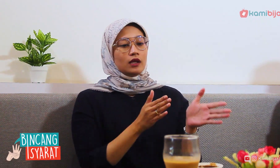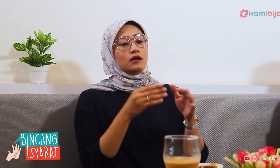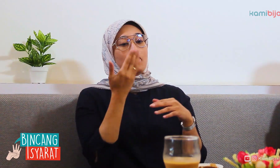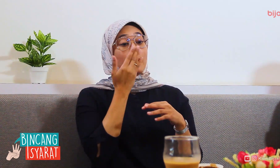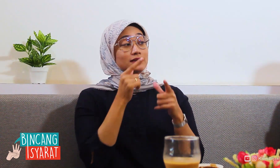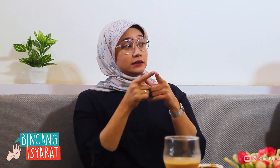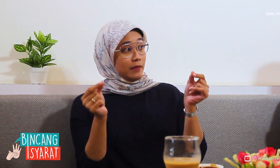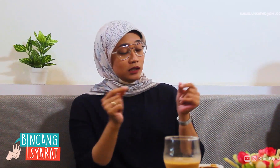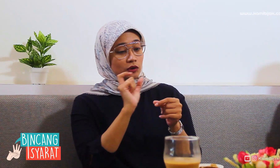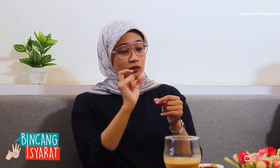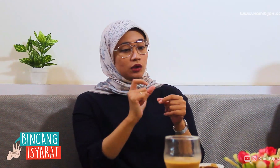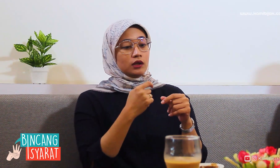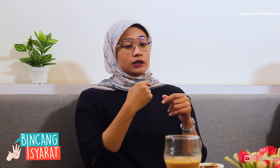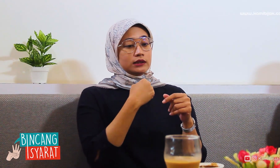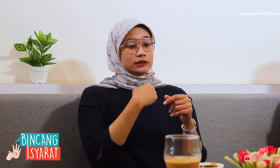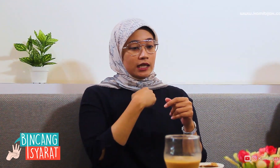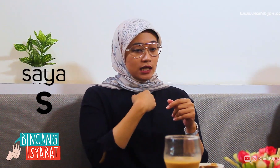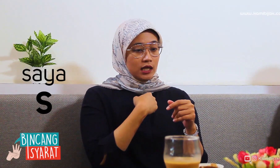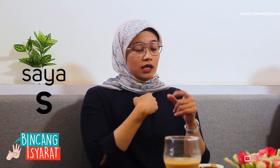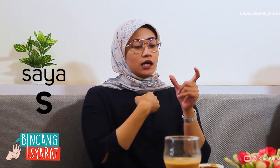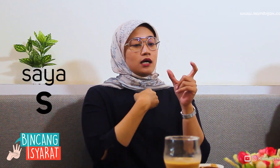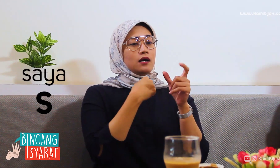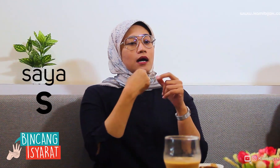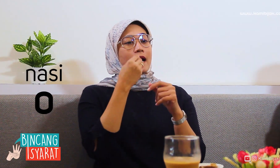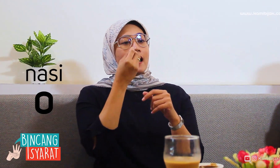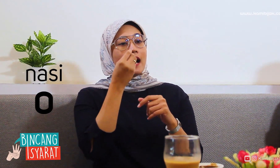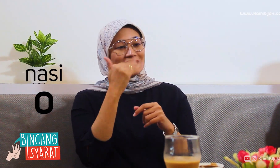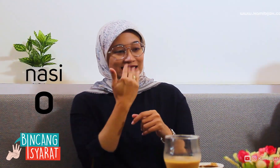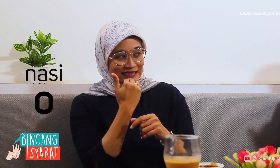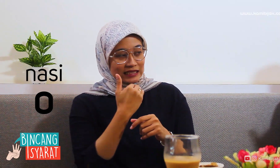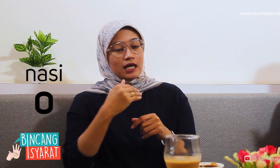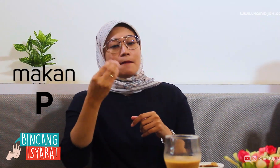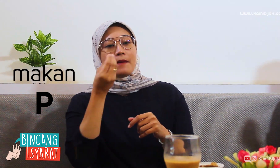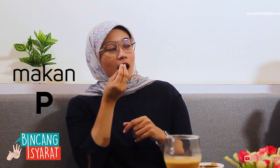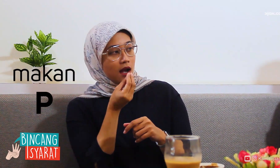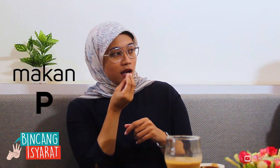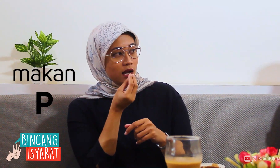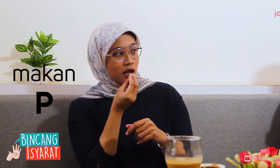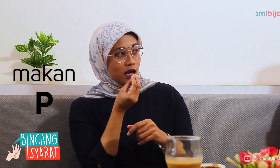For Japanese, S-O-P, I rice eat